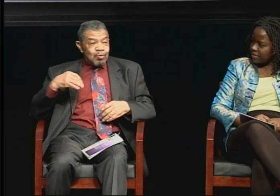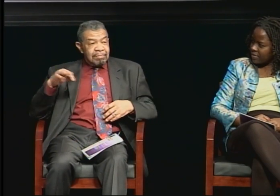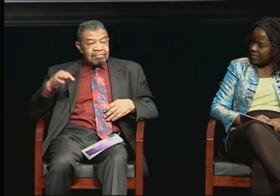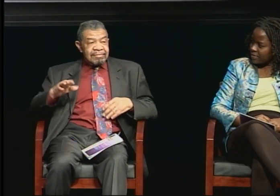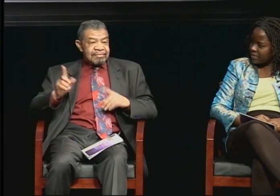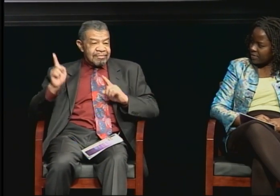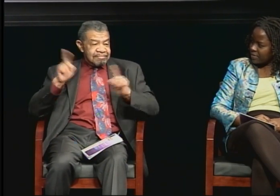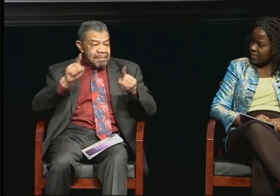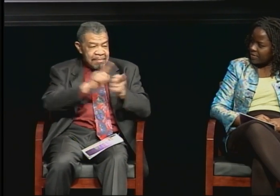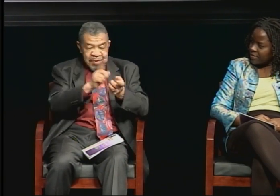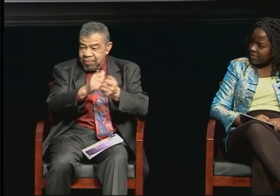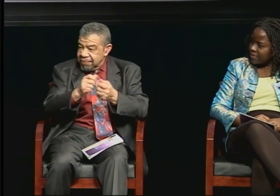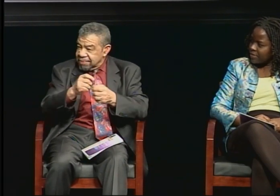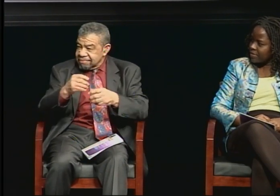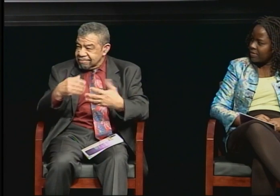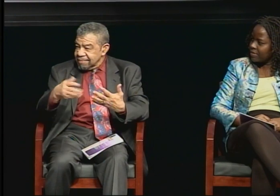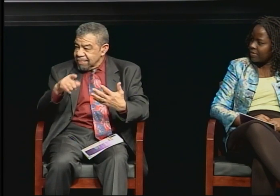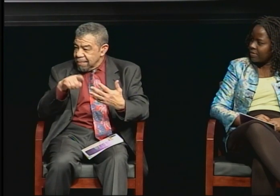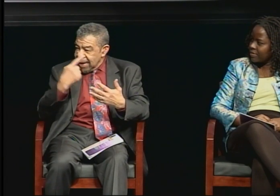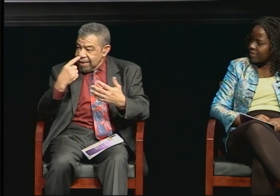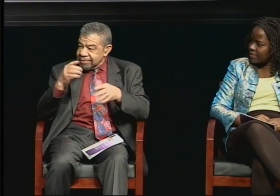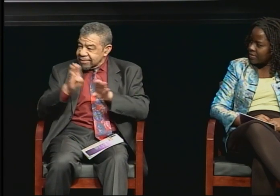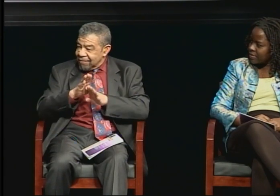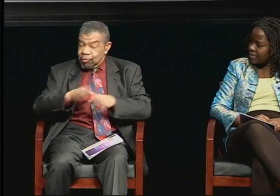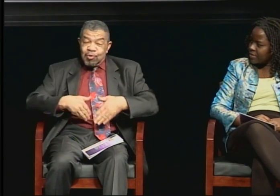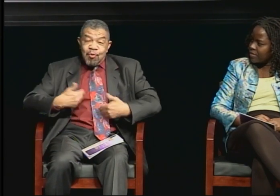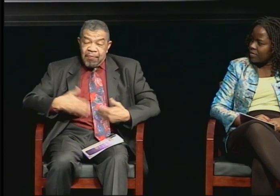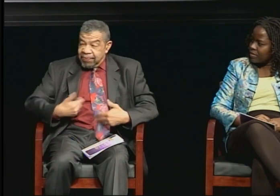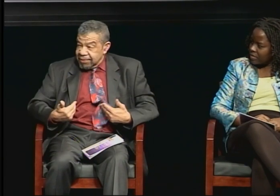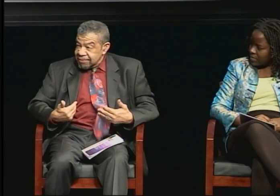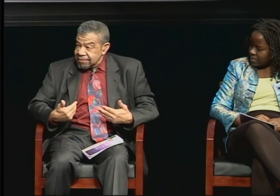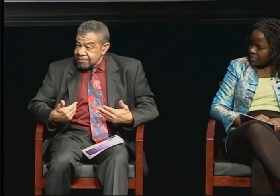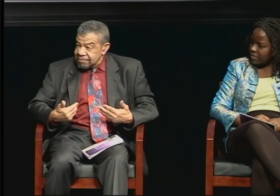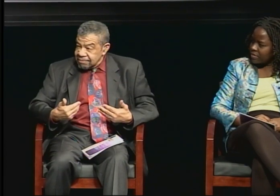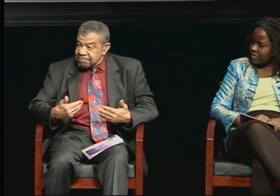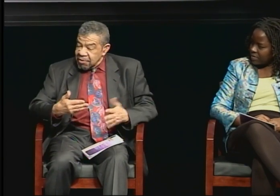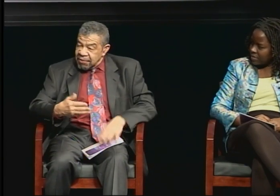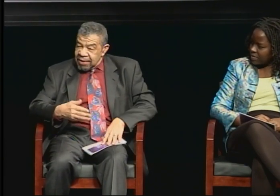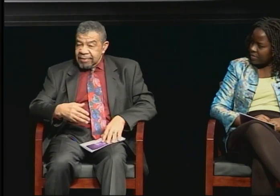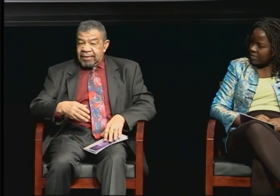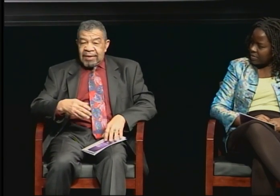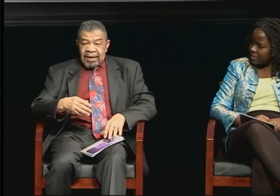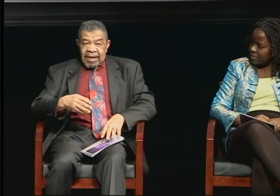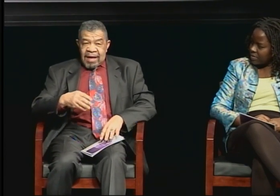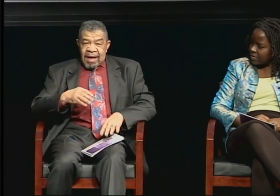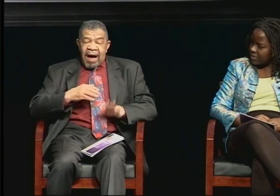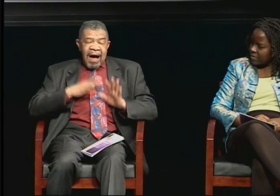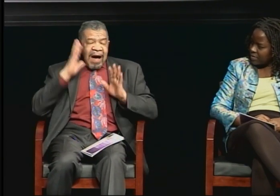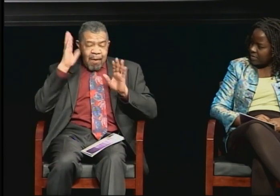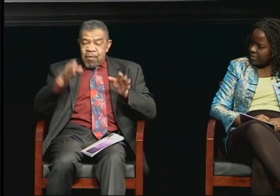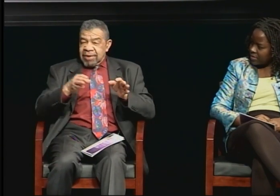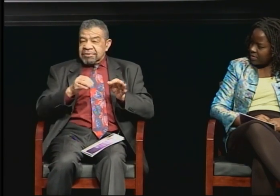And I do look forward to being able to set up that type of mentorship relationships in the future.